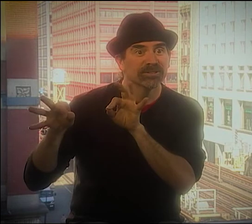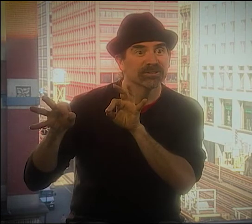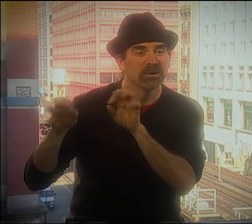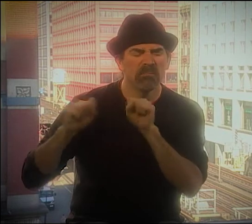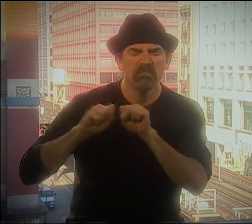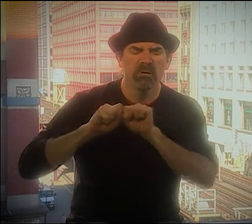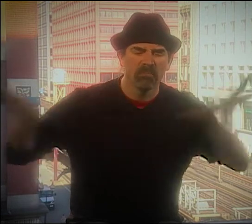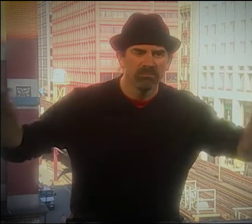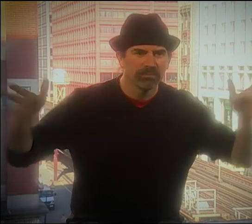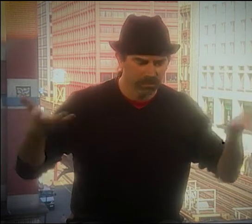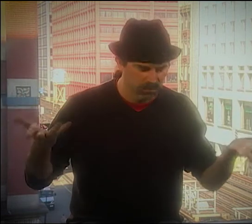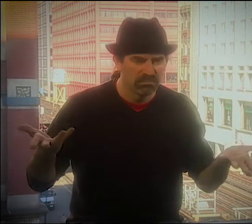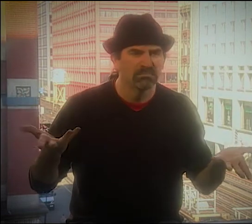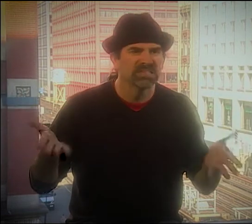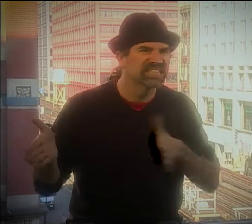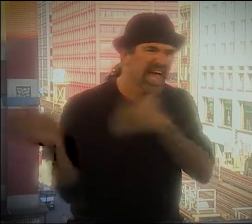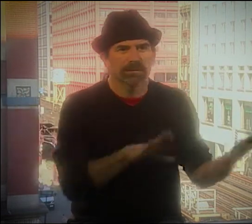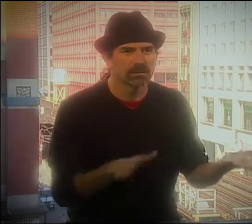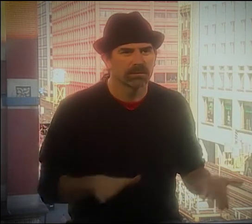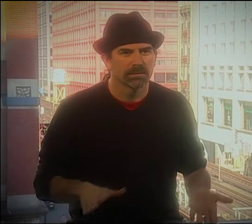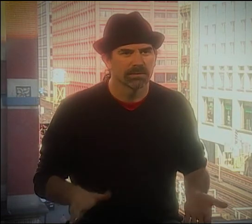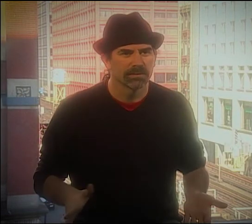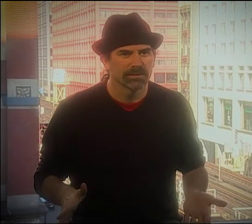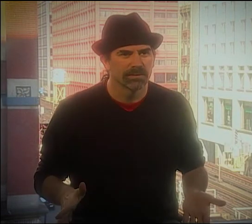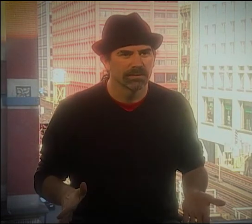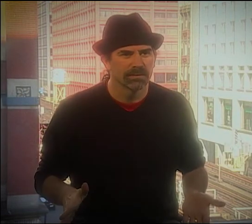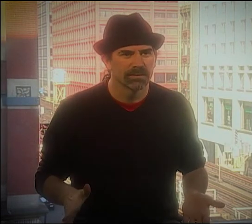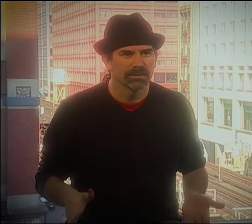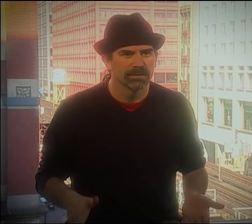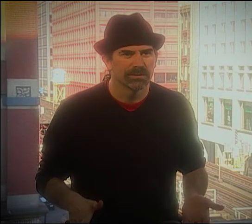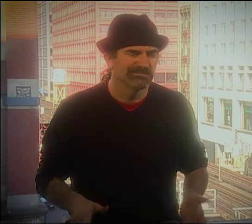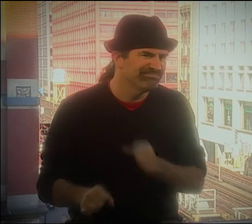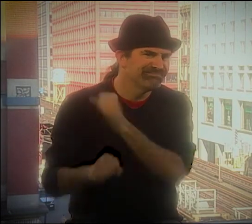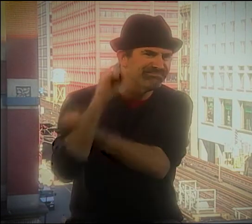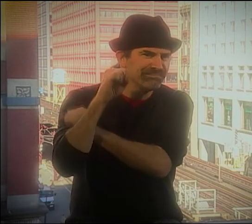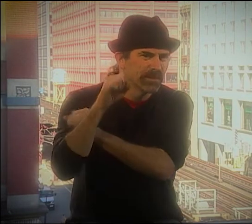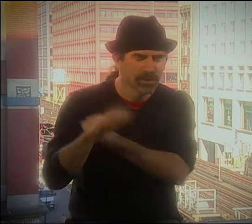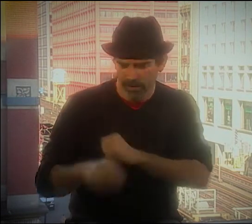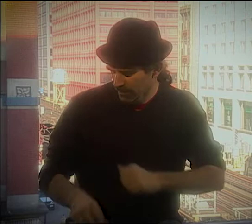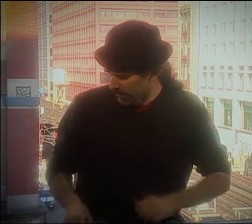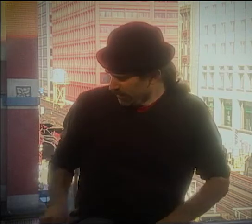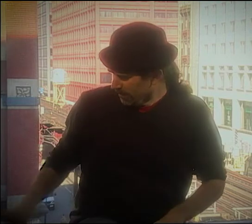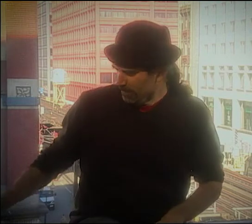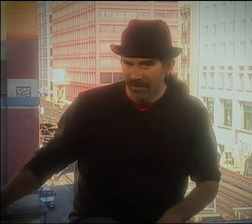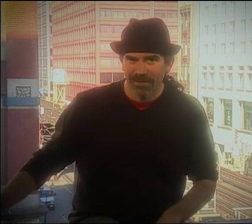THAT WAS THE FIRST TIME THERE WAS CAPTIONS ON TV. SO EVERYBODY THAT WAS COMING TO THE CELLAR LEFT.